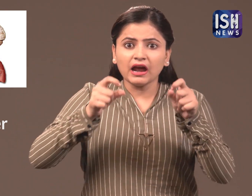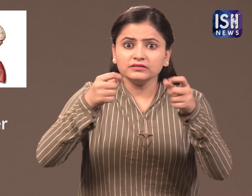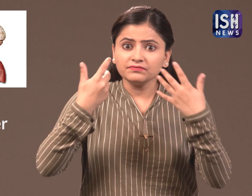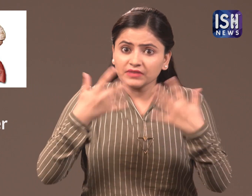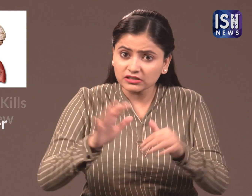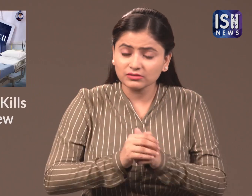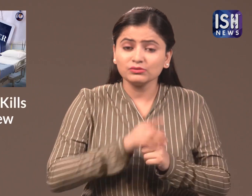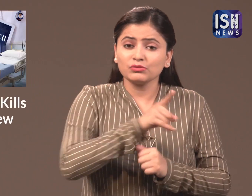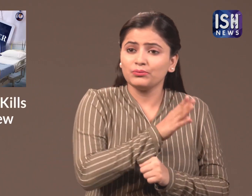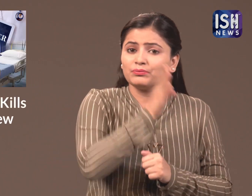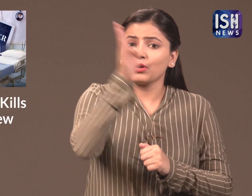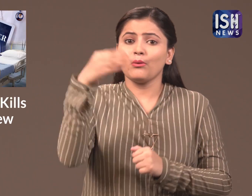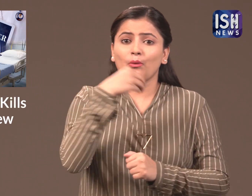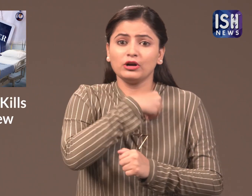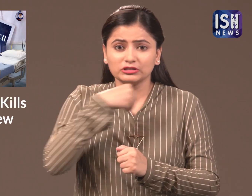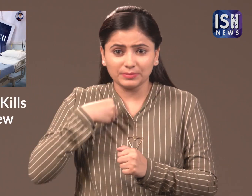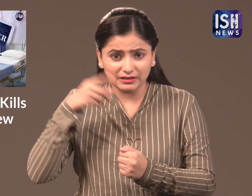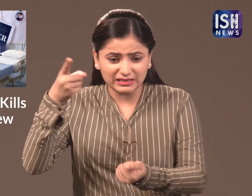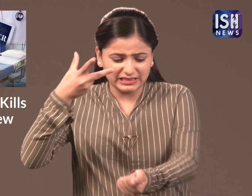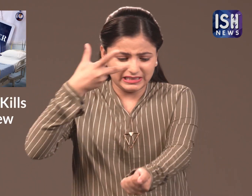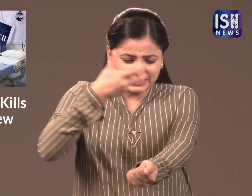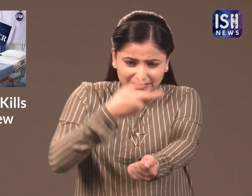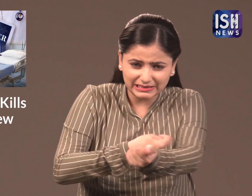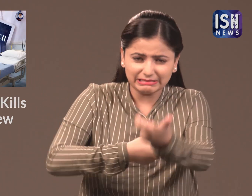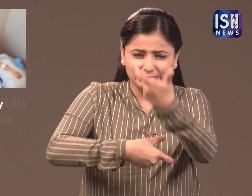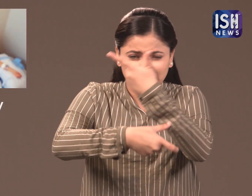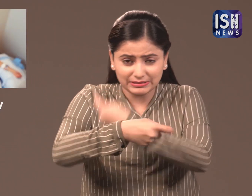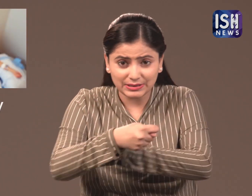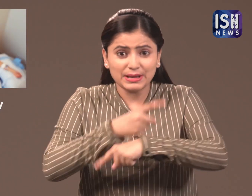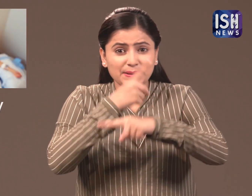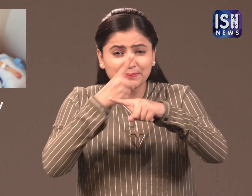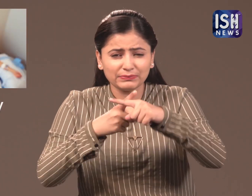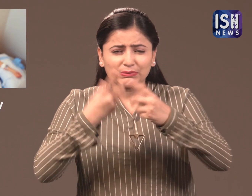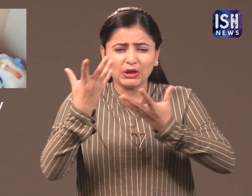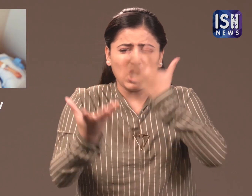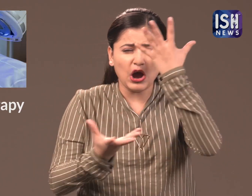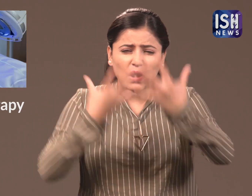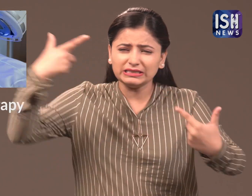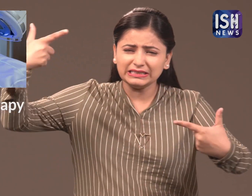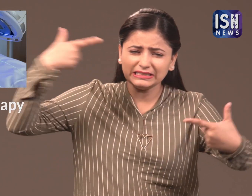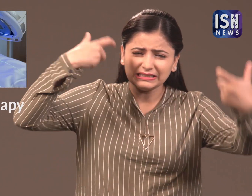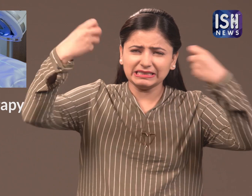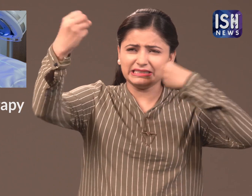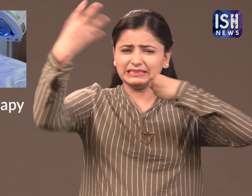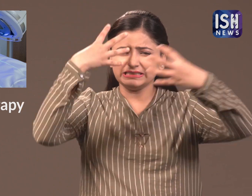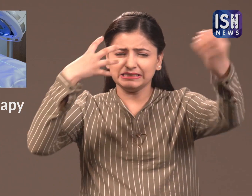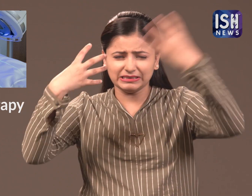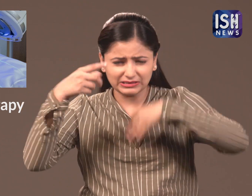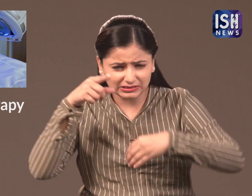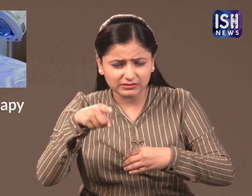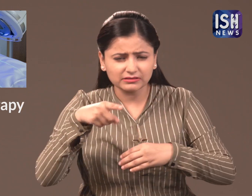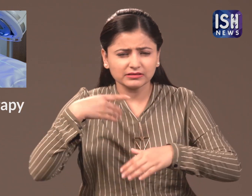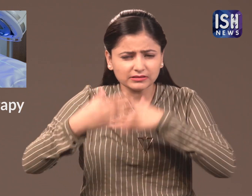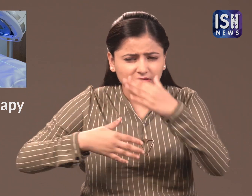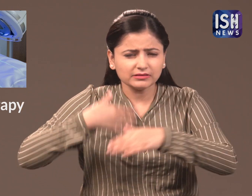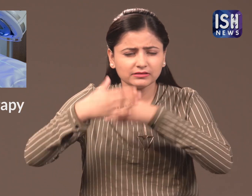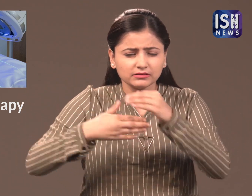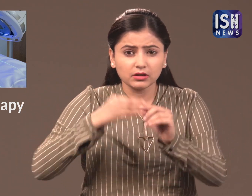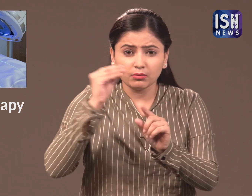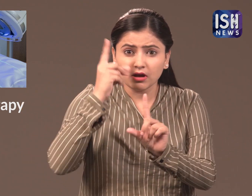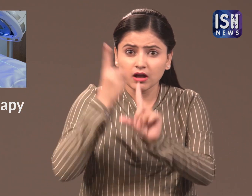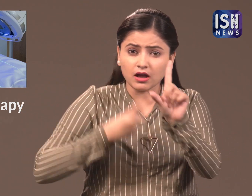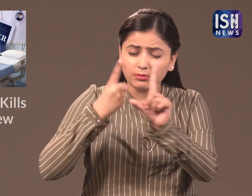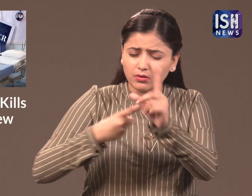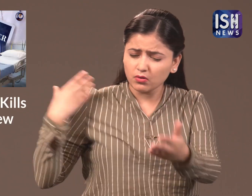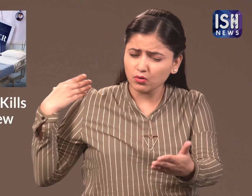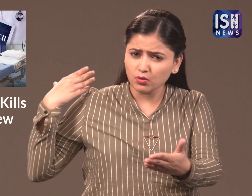brain she would go to the hospital for chemotherapy and radiation therapy she